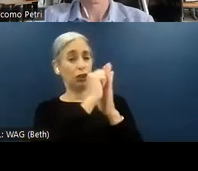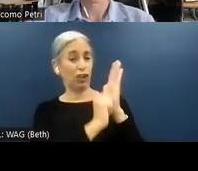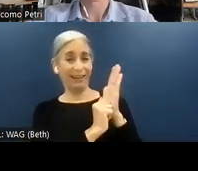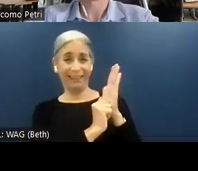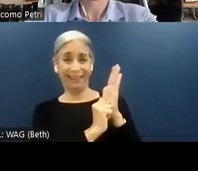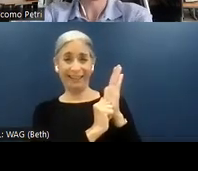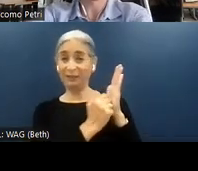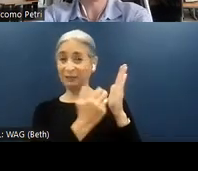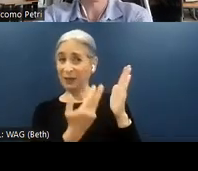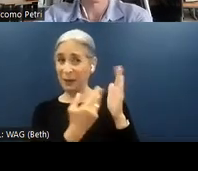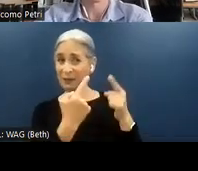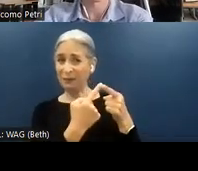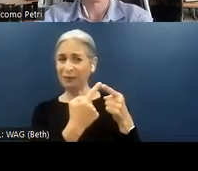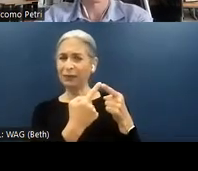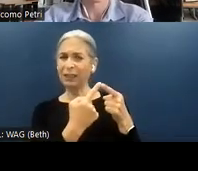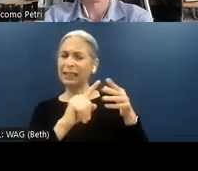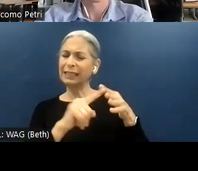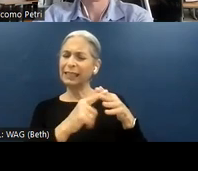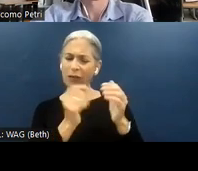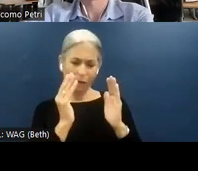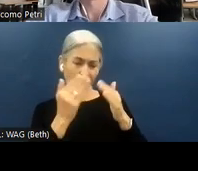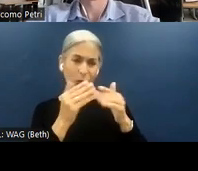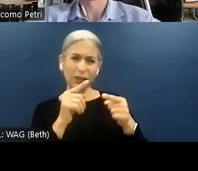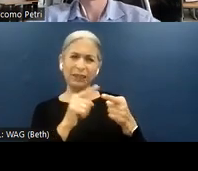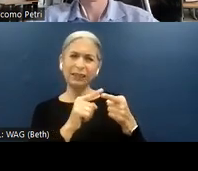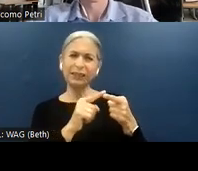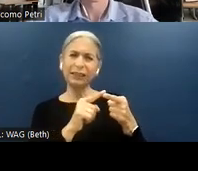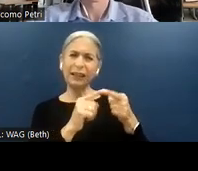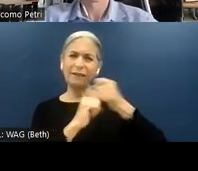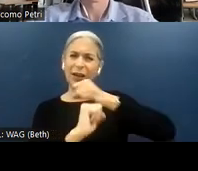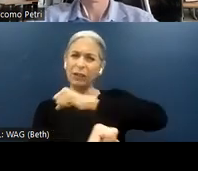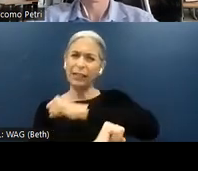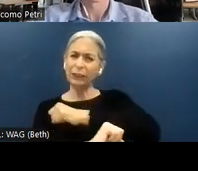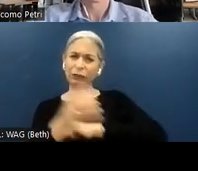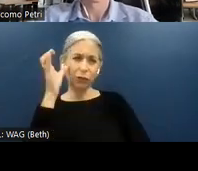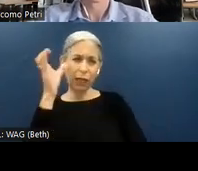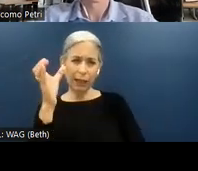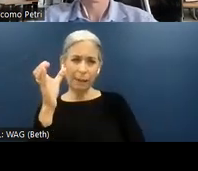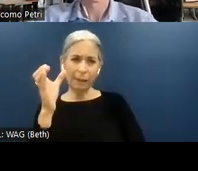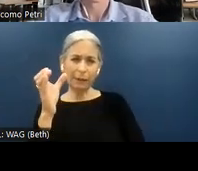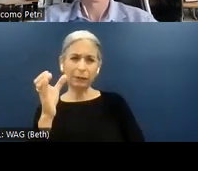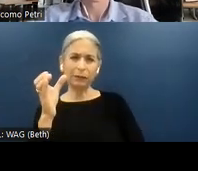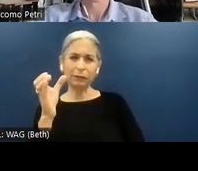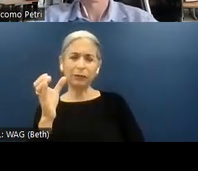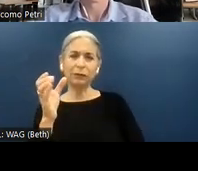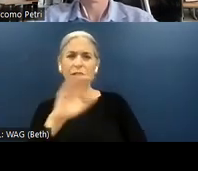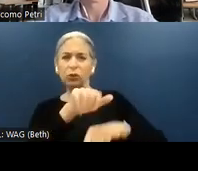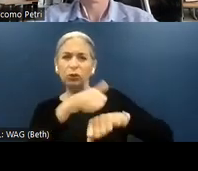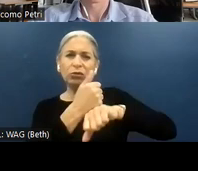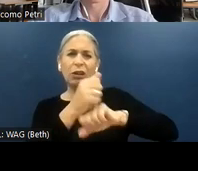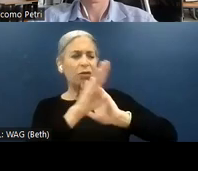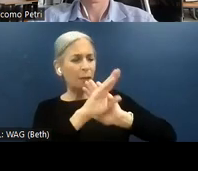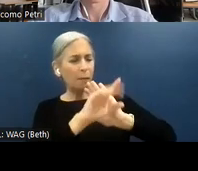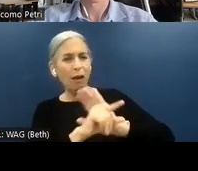We will start focusing on some foundational concepts, just to set the background of what